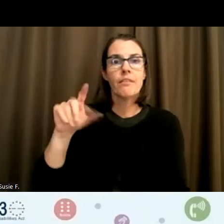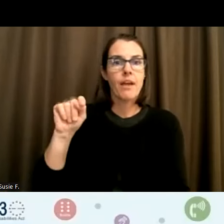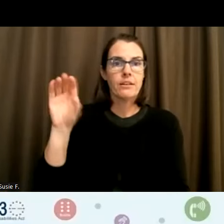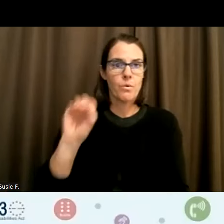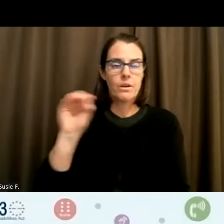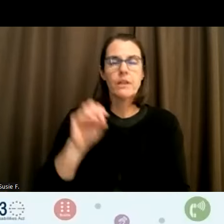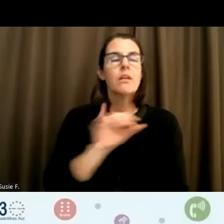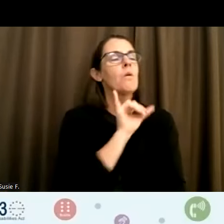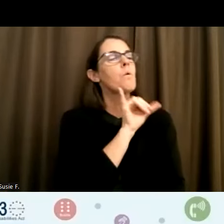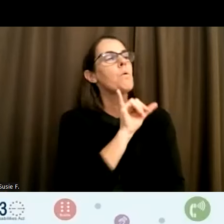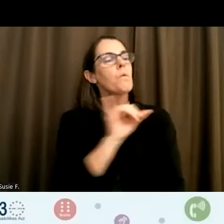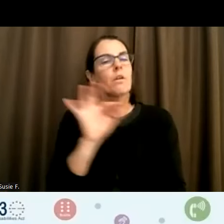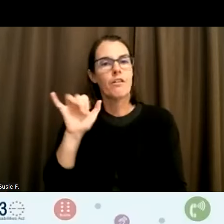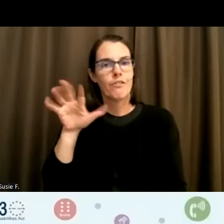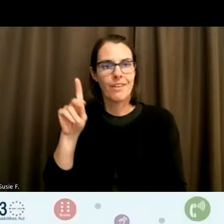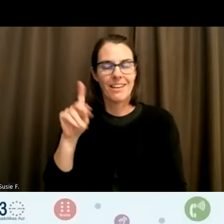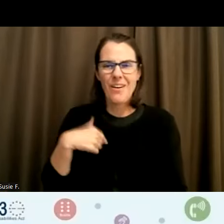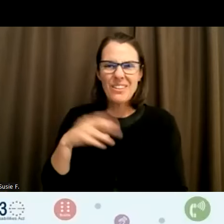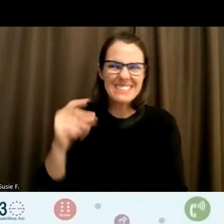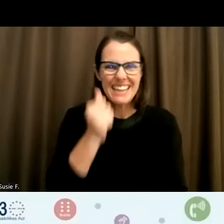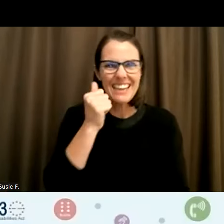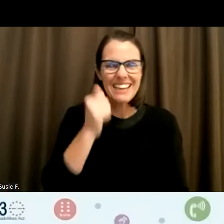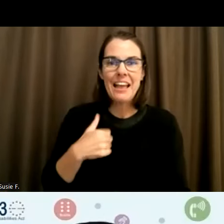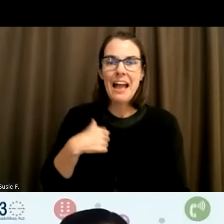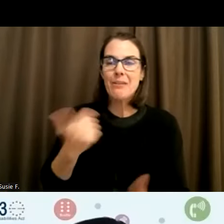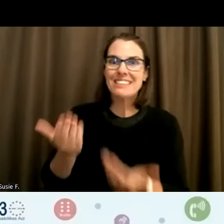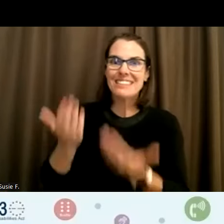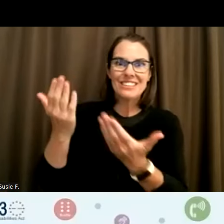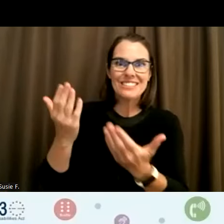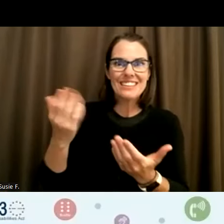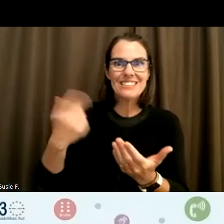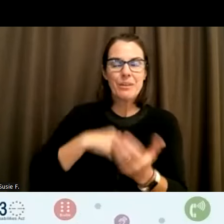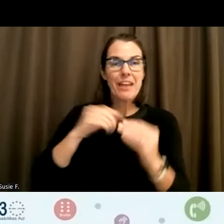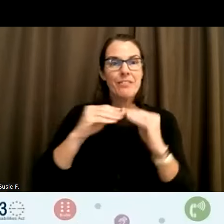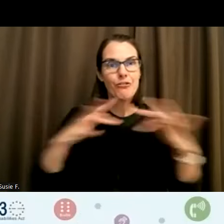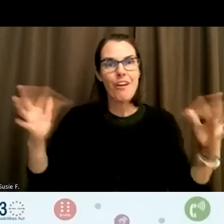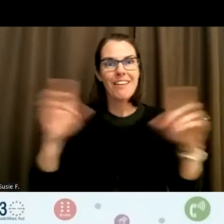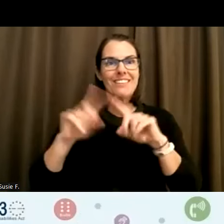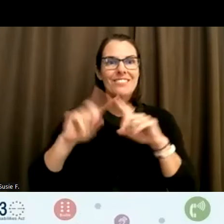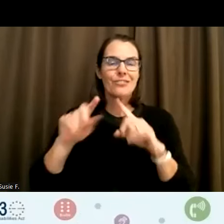It's too bad because I was actually going to suggest that we have a variety of employee resource groups.